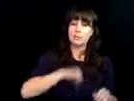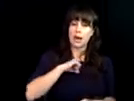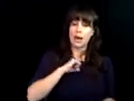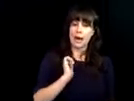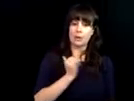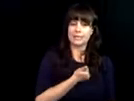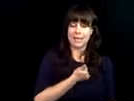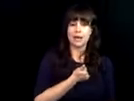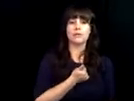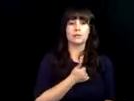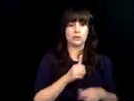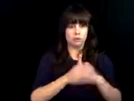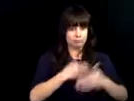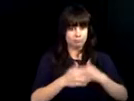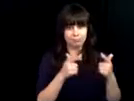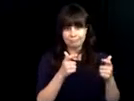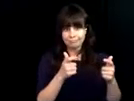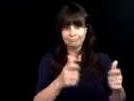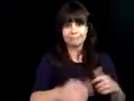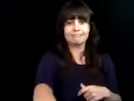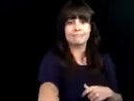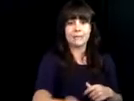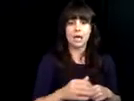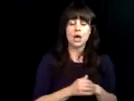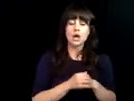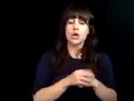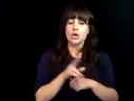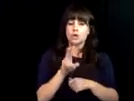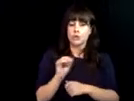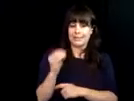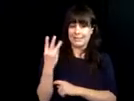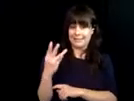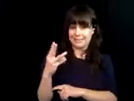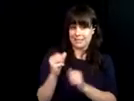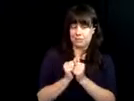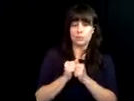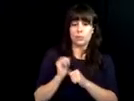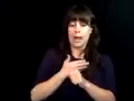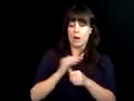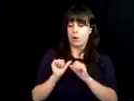I would like to wish dbvi a happy 100th anniversary, congratulations and thank you for your partnership. >> Because we pride ourselves at